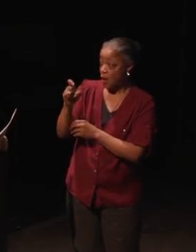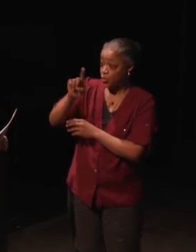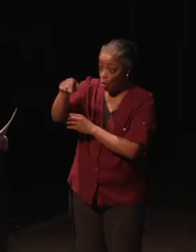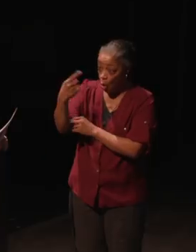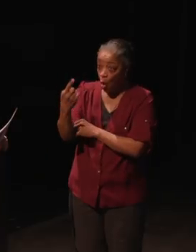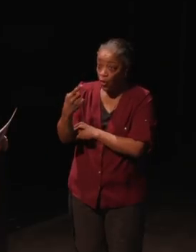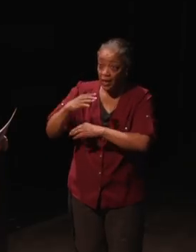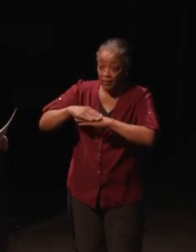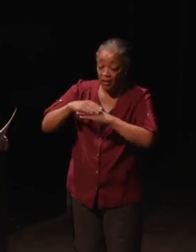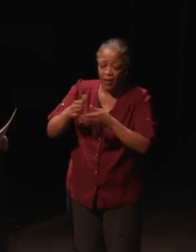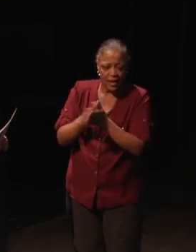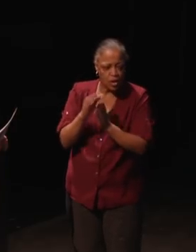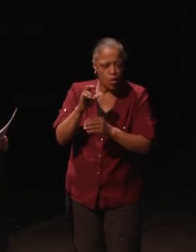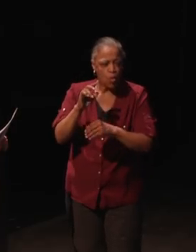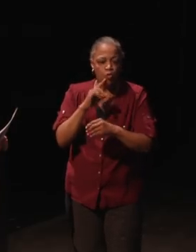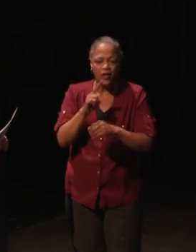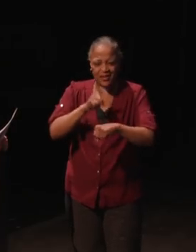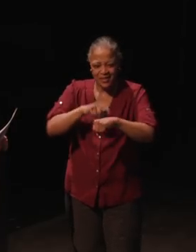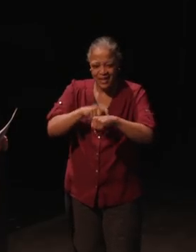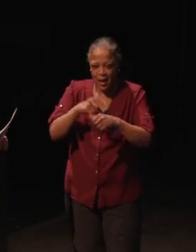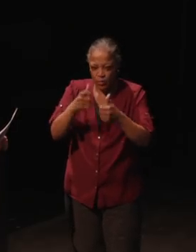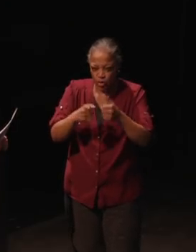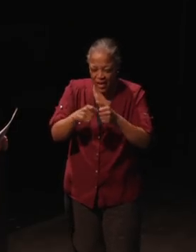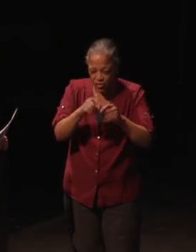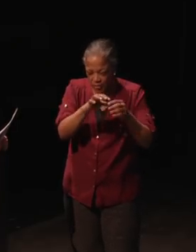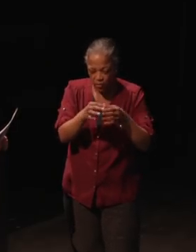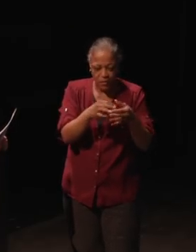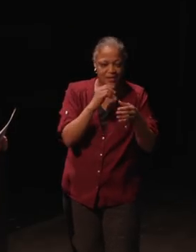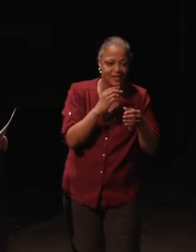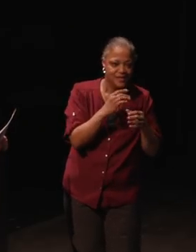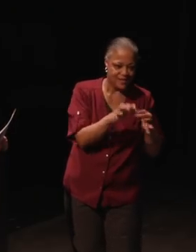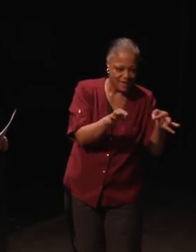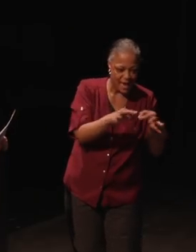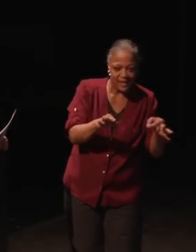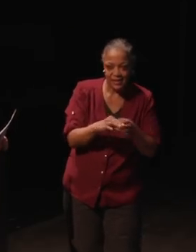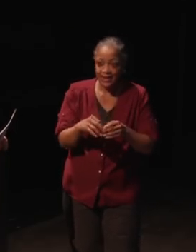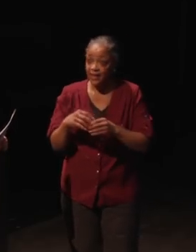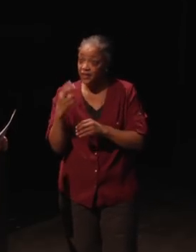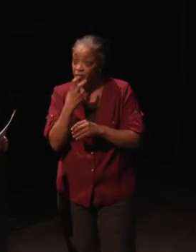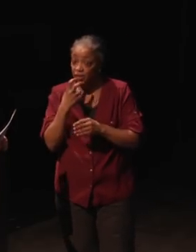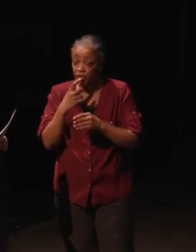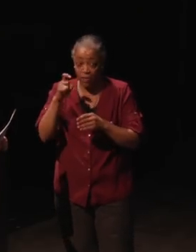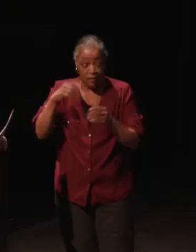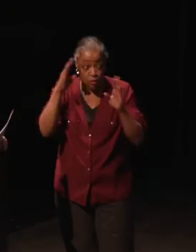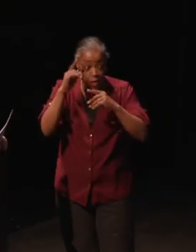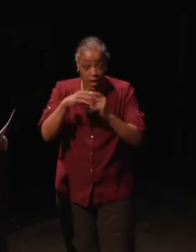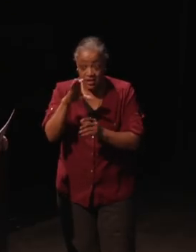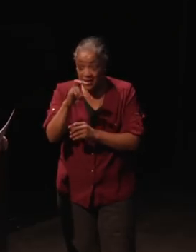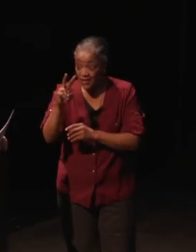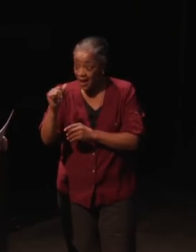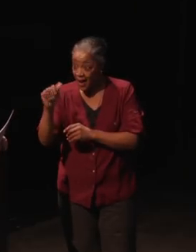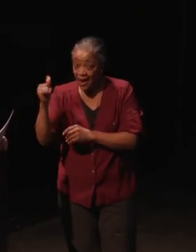real time transcription between text and speech, do you need to worry about the CVAA if you're not using Xbox?